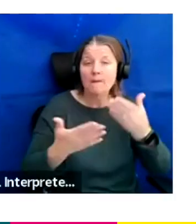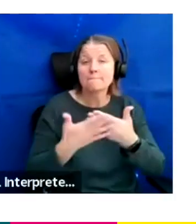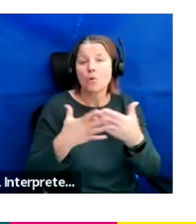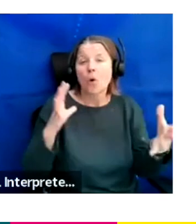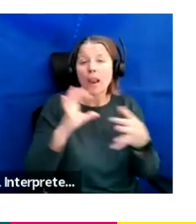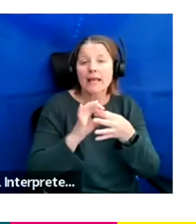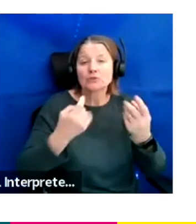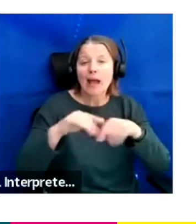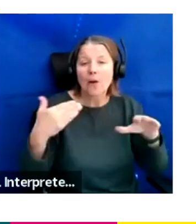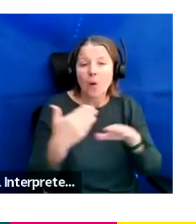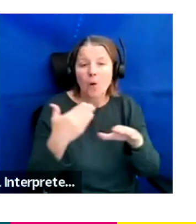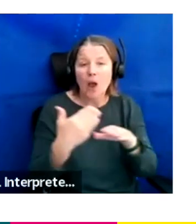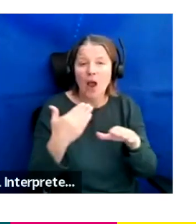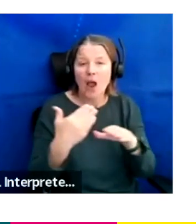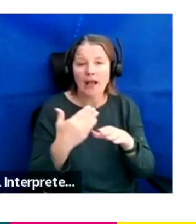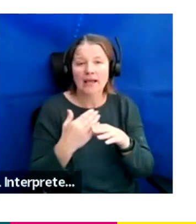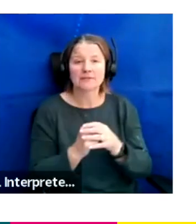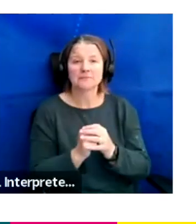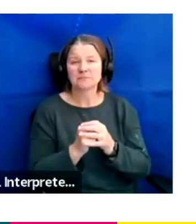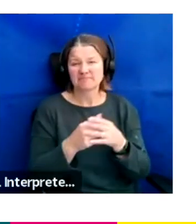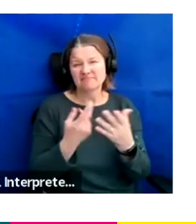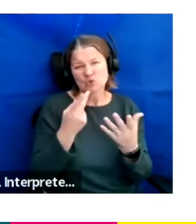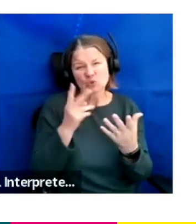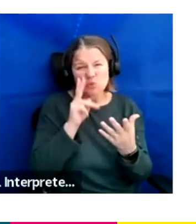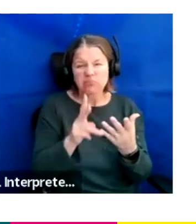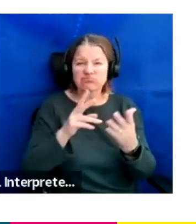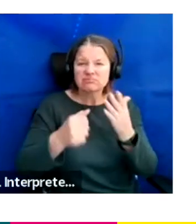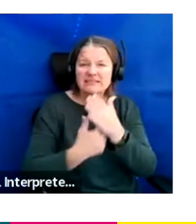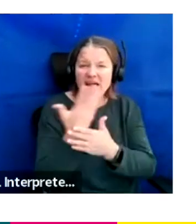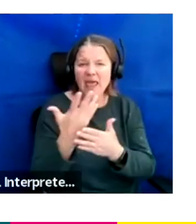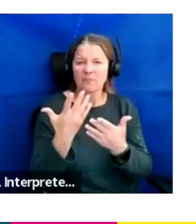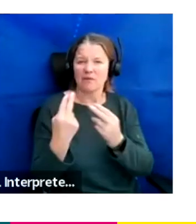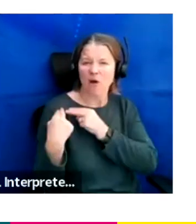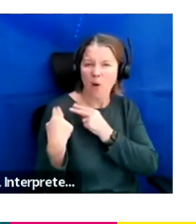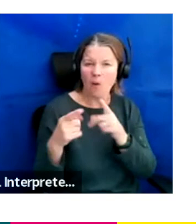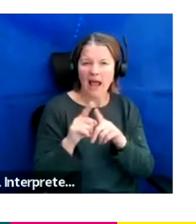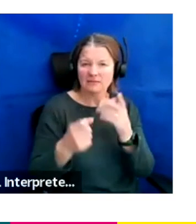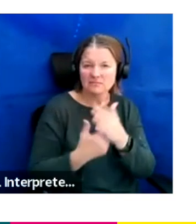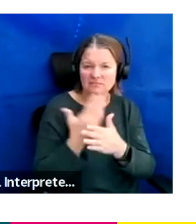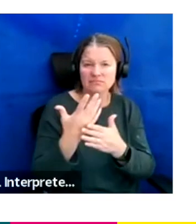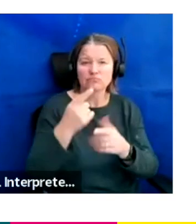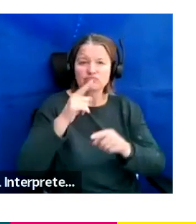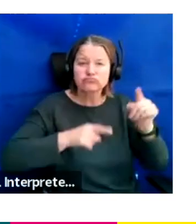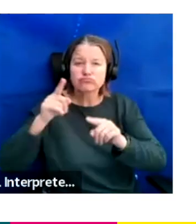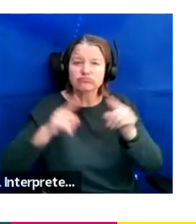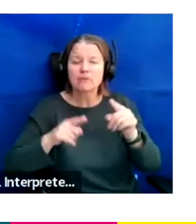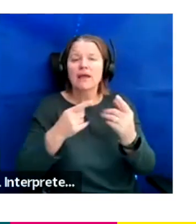in offscreen roles to develop the representation and increase the number of disabled people working on our programmes.